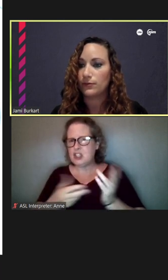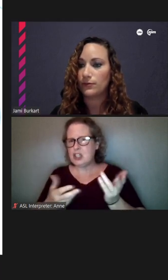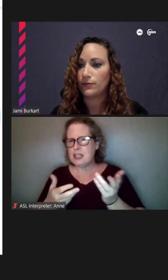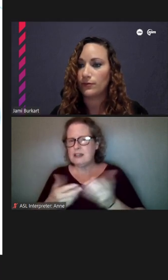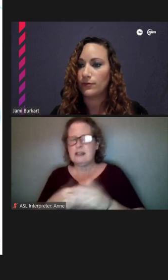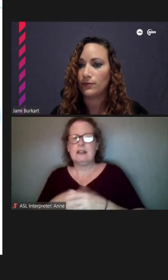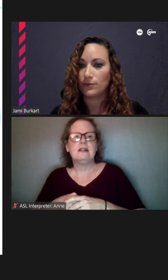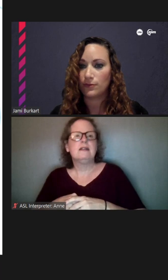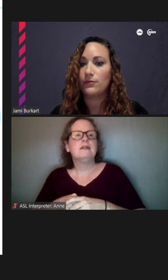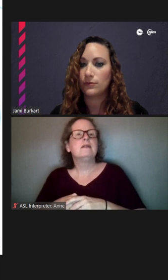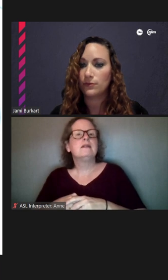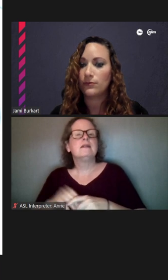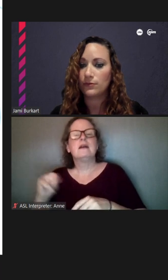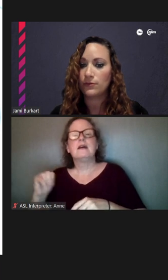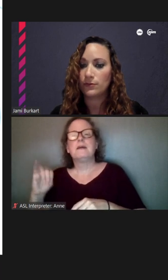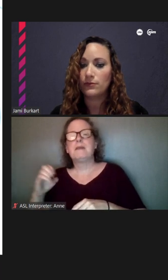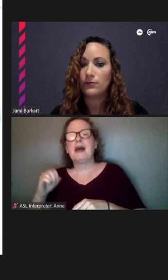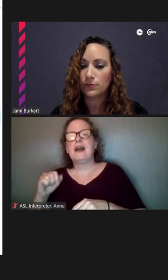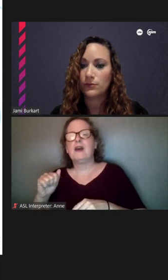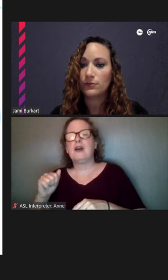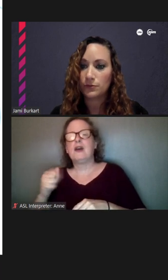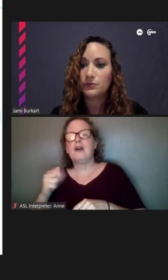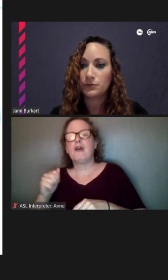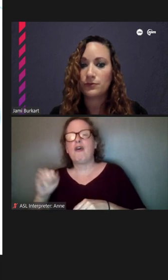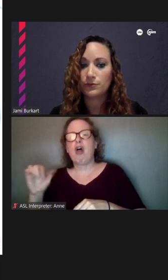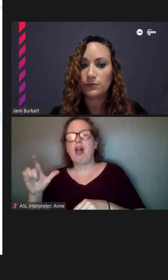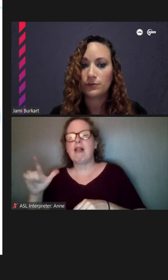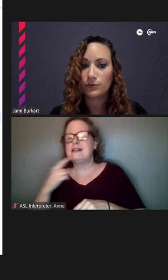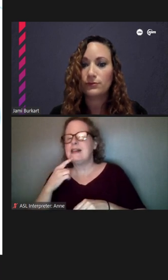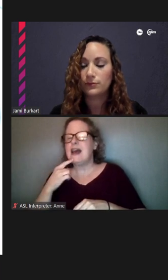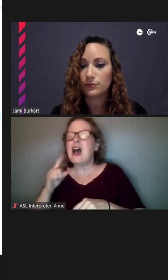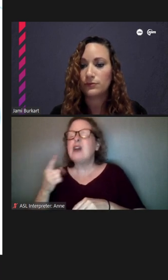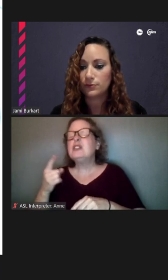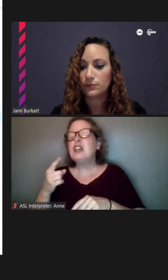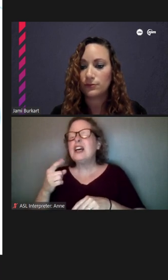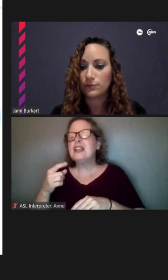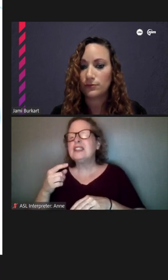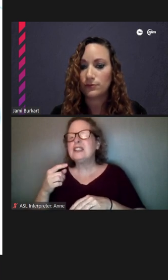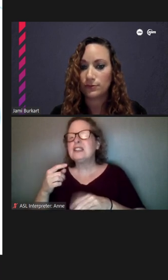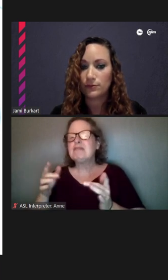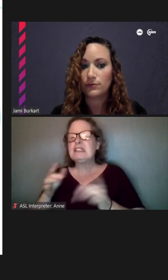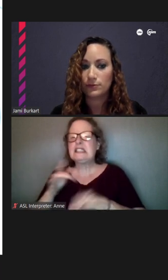Really, I was just referencing the fact that that's also, you know, a major area in Uptown